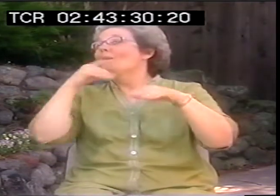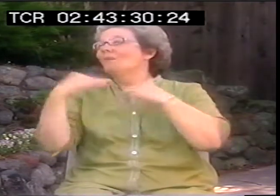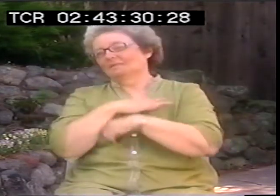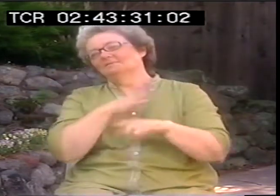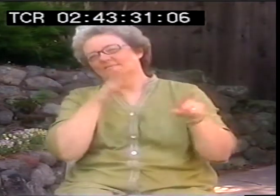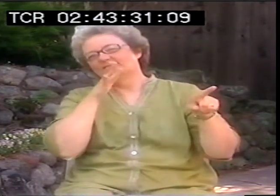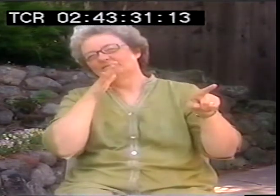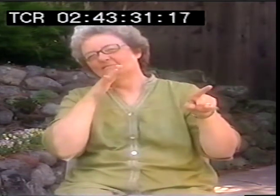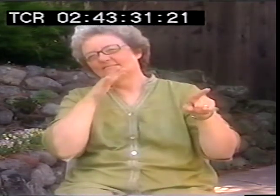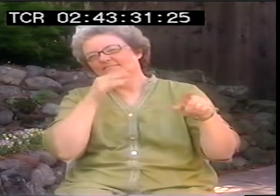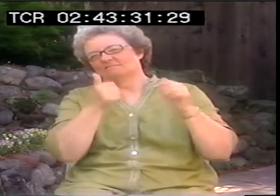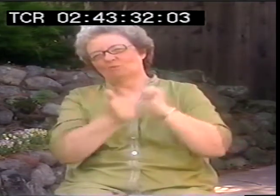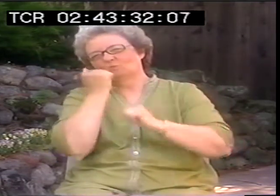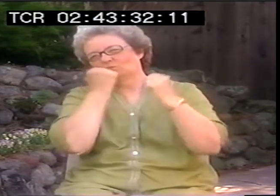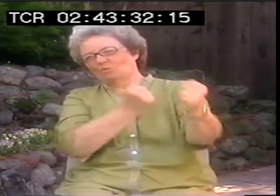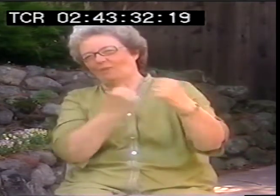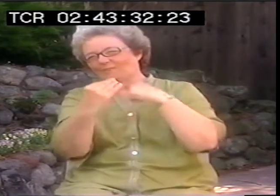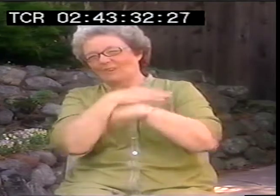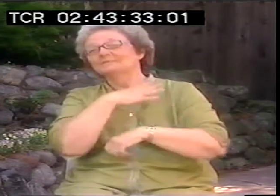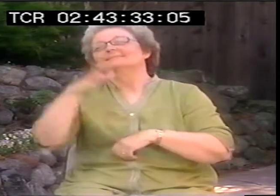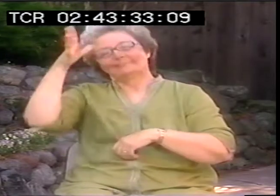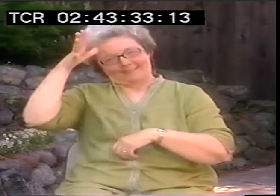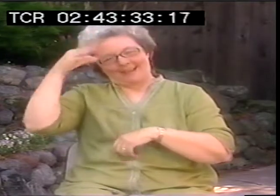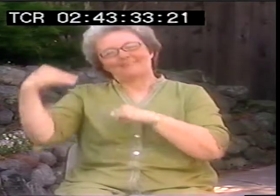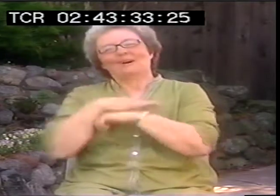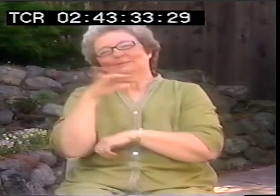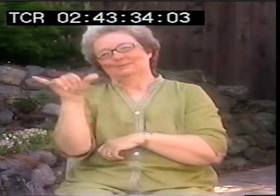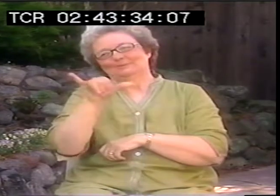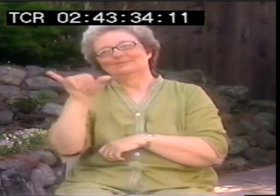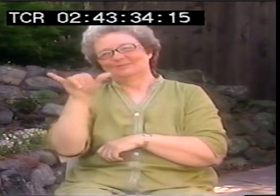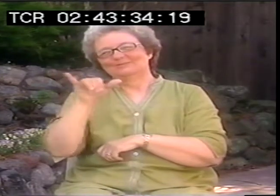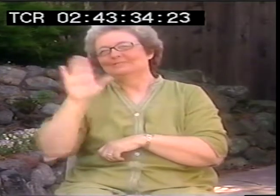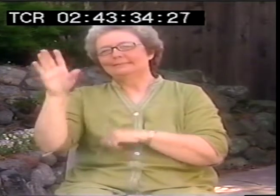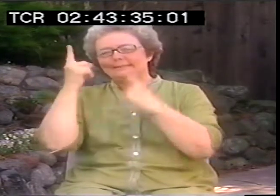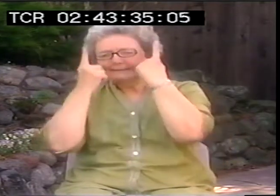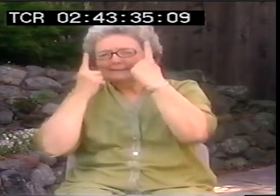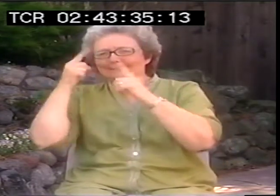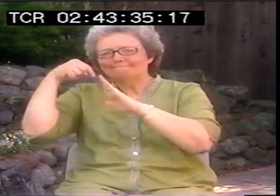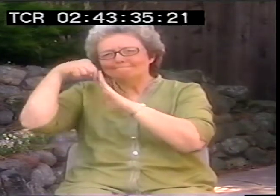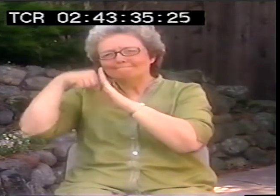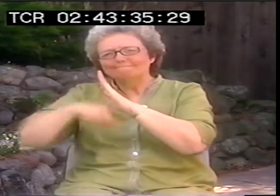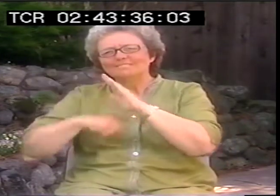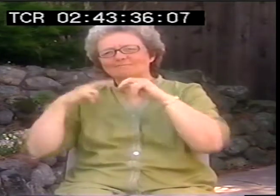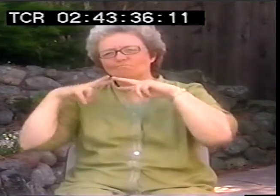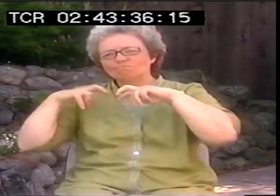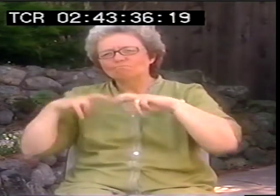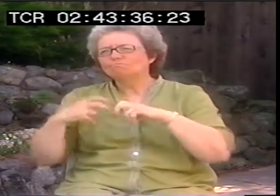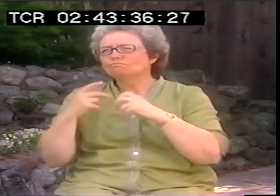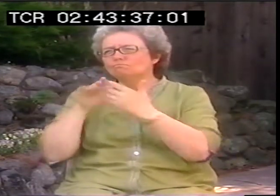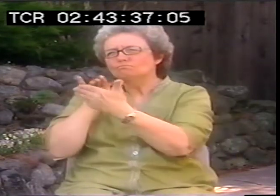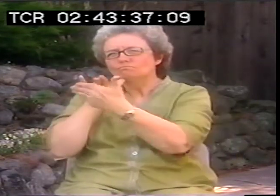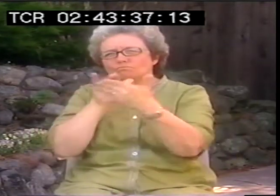And I had a lot of influence from my mother, because she was such a strong woman. My dad too, because he's a deep analytic thinker, very